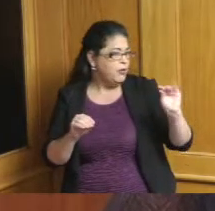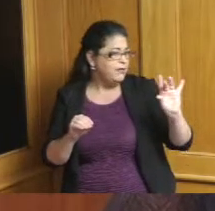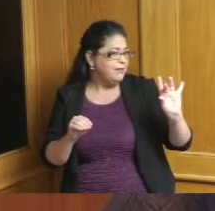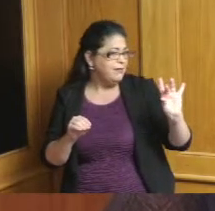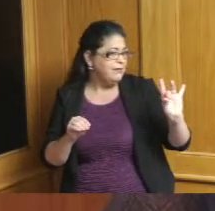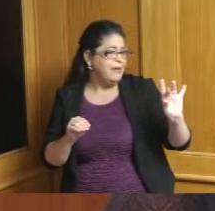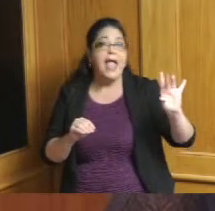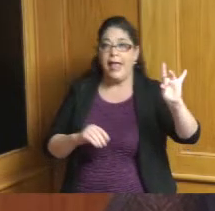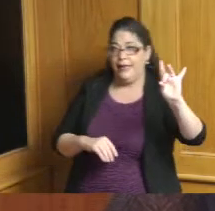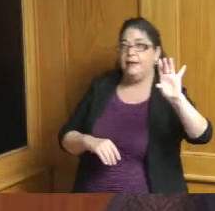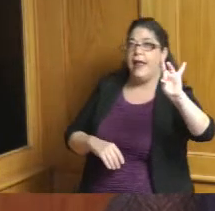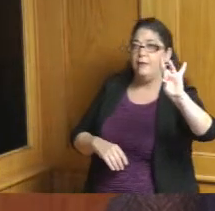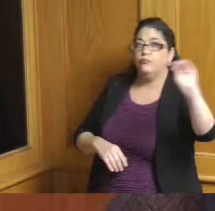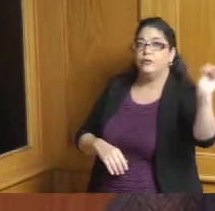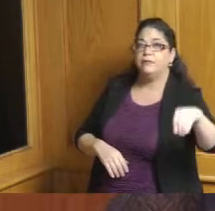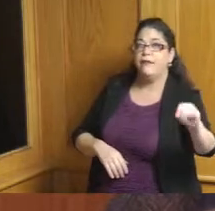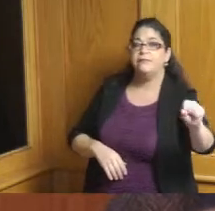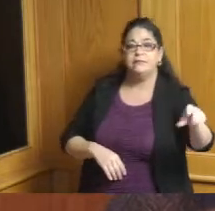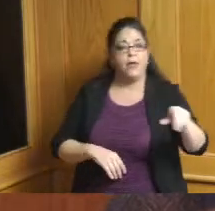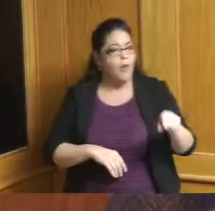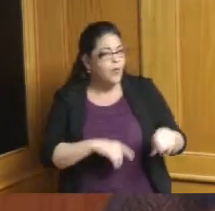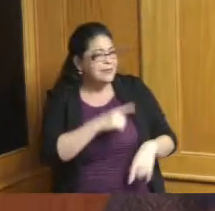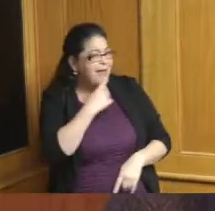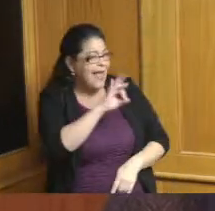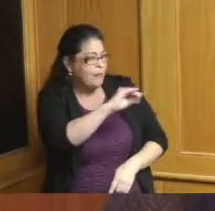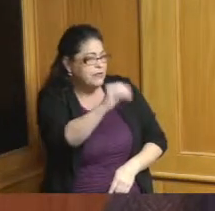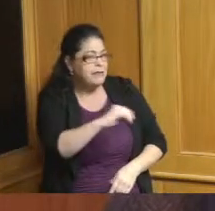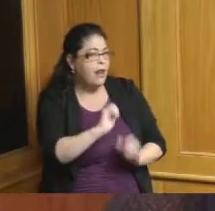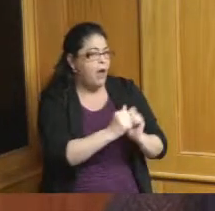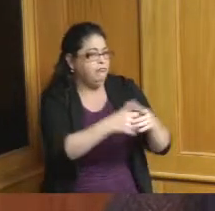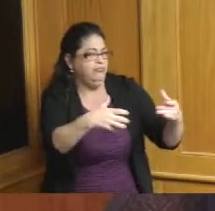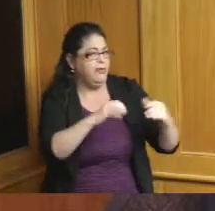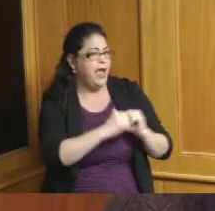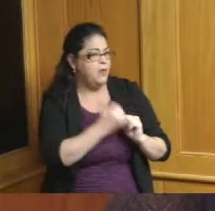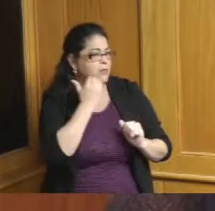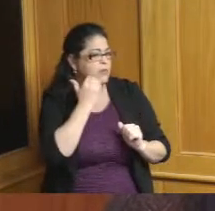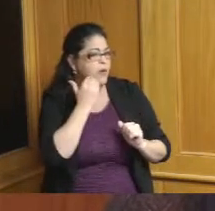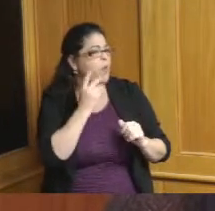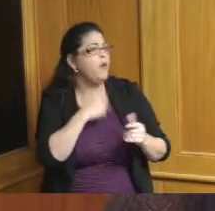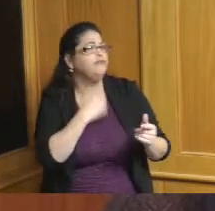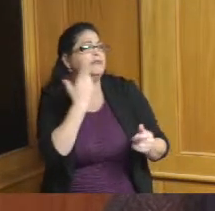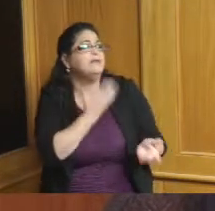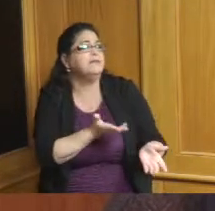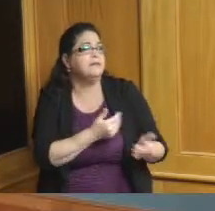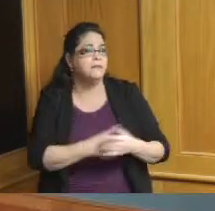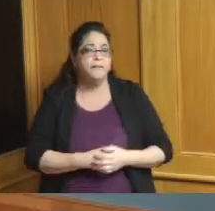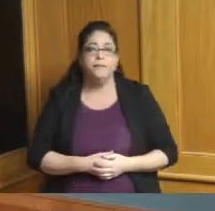eight yeah what do you do can you attribute that to anything in particular we did start to expand